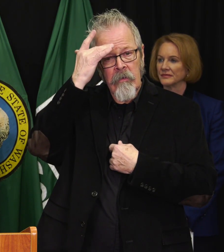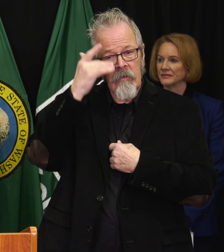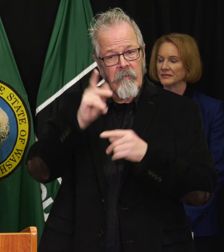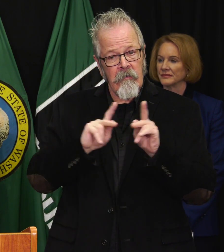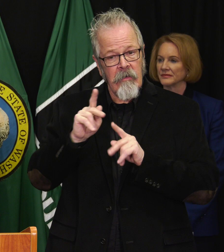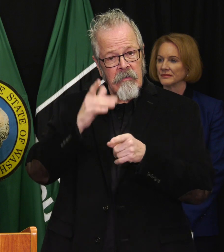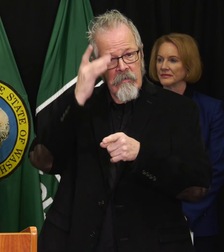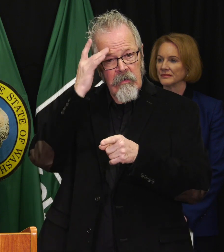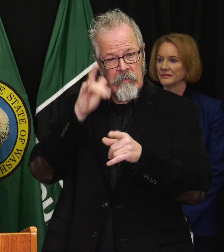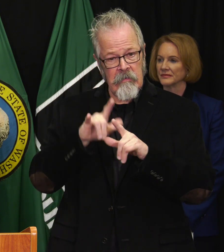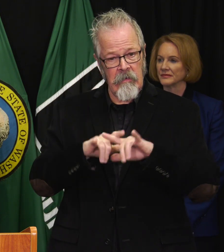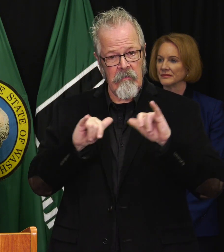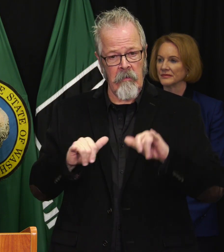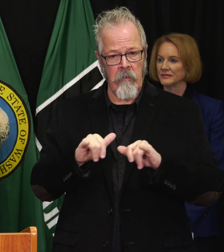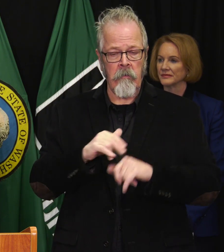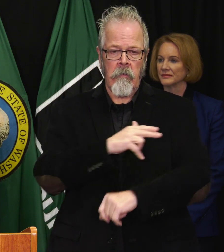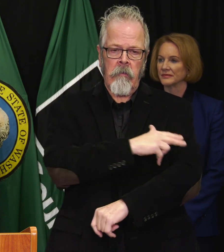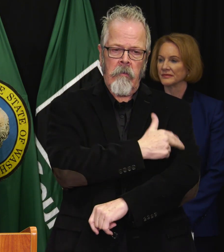and of every one of us individually.